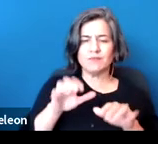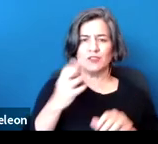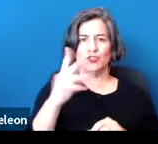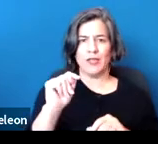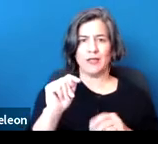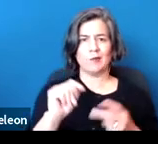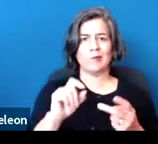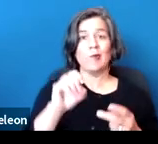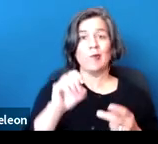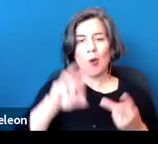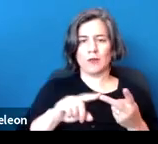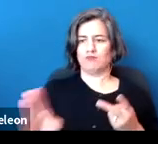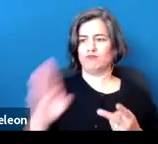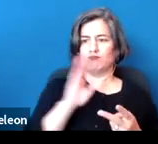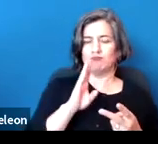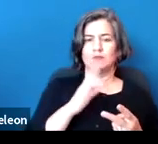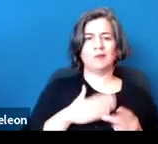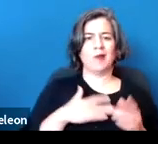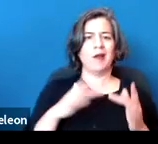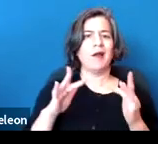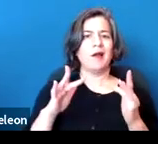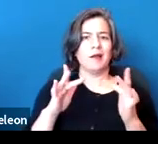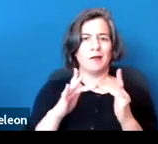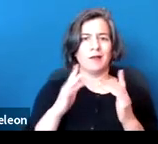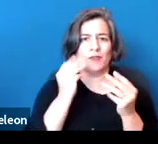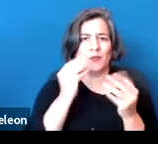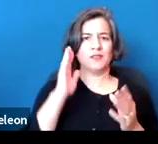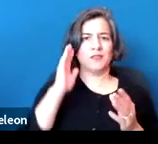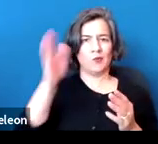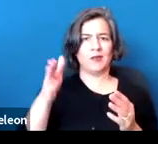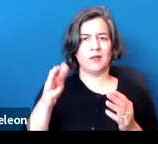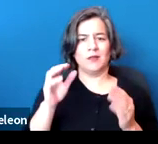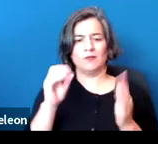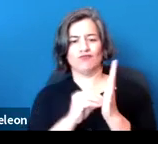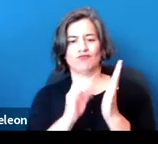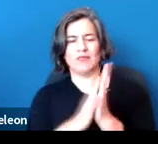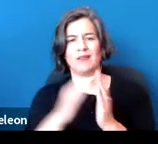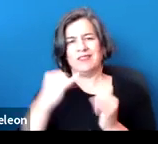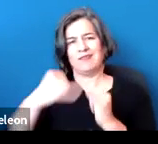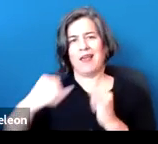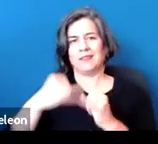My contact information will be listed at the end of the training,